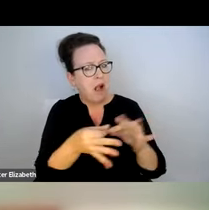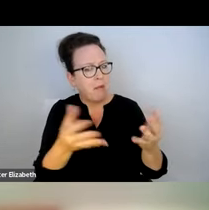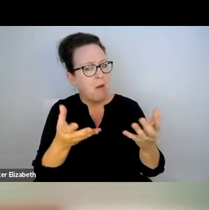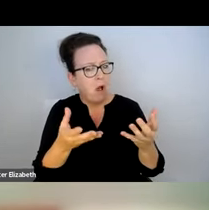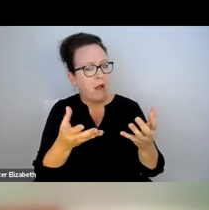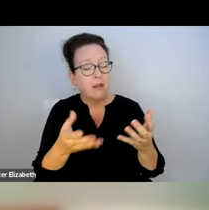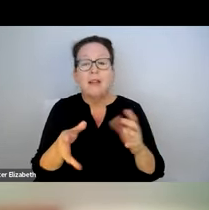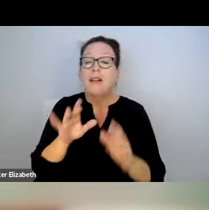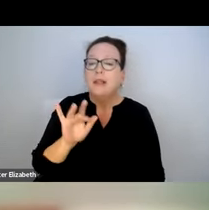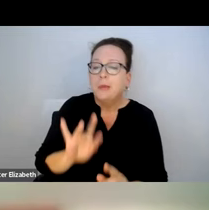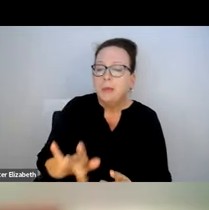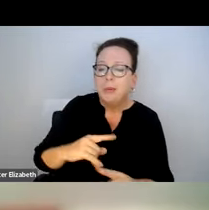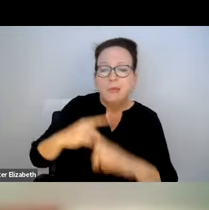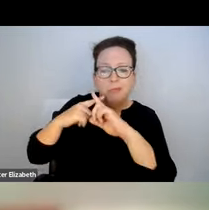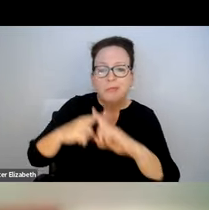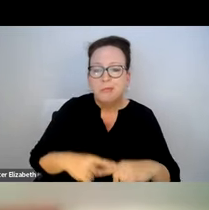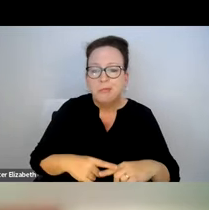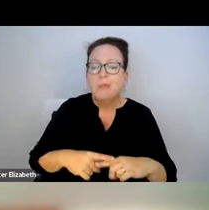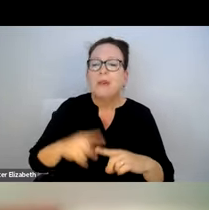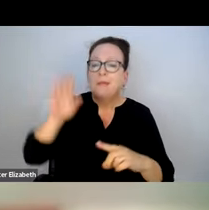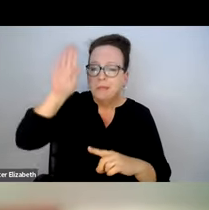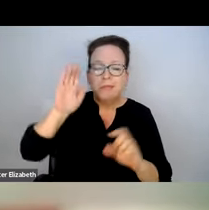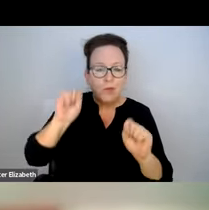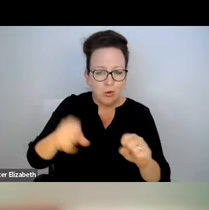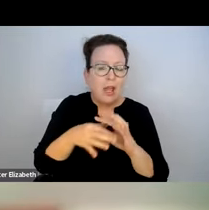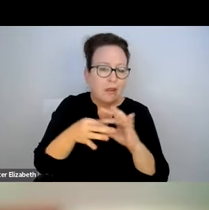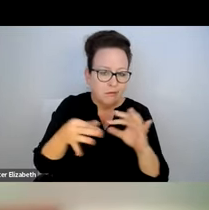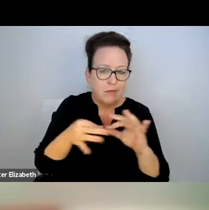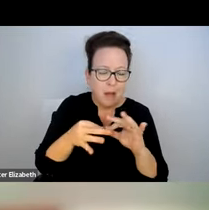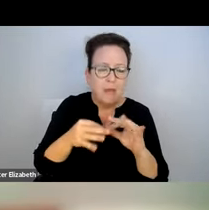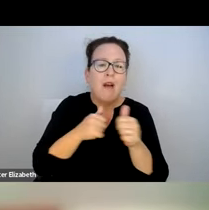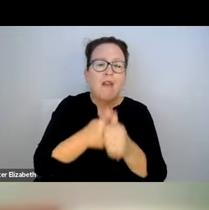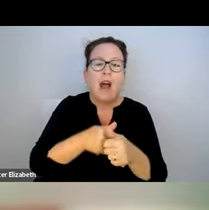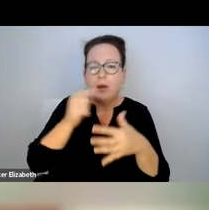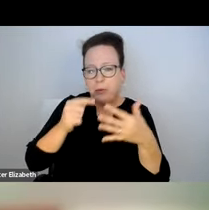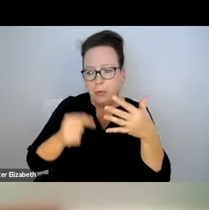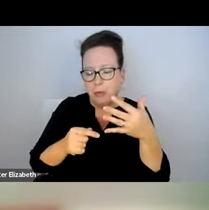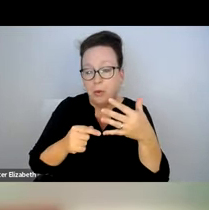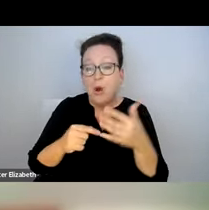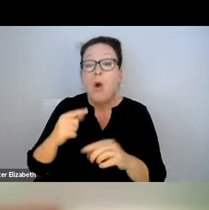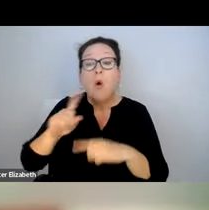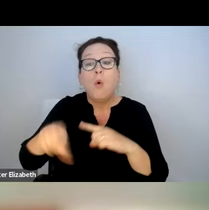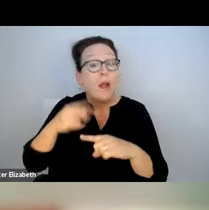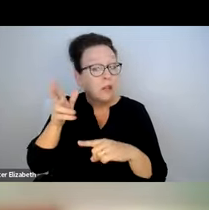WILL ALERT THE MODERATOR YOU WOULD LIKE TO SPEAK. THE MODERATOR WILL UNMUTE ATTENDEES TO ASK QUESTIONS IN